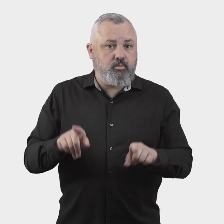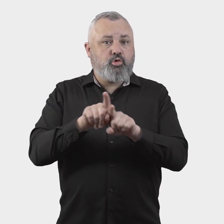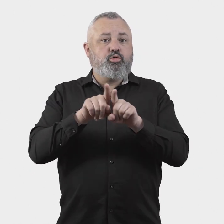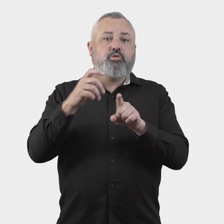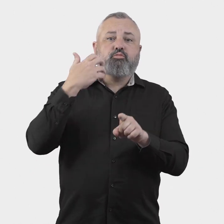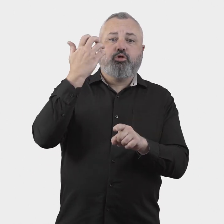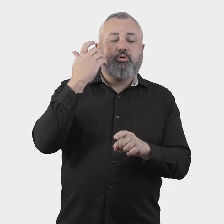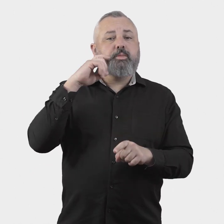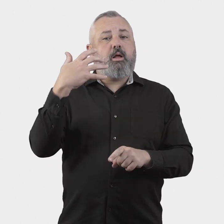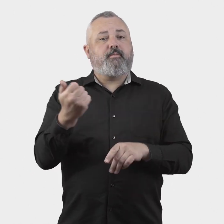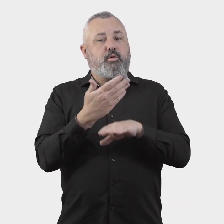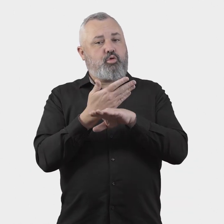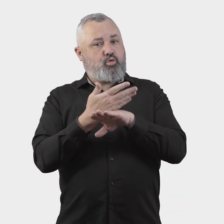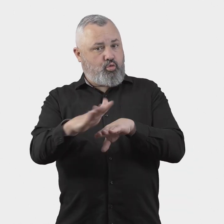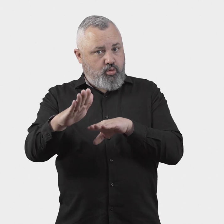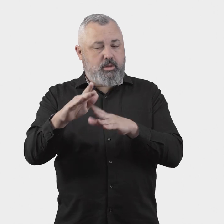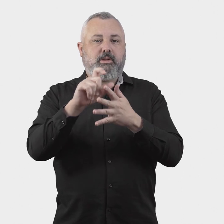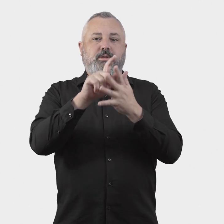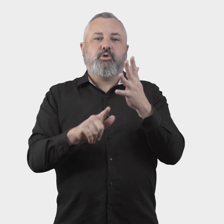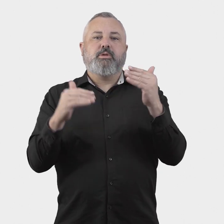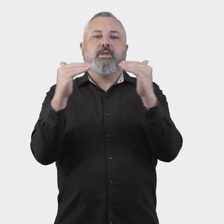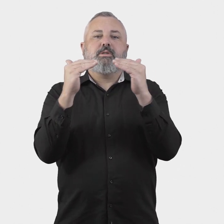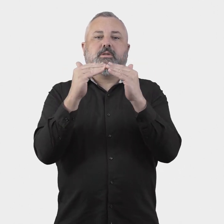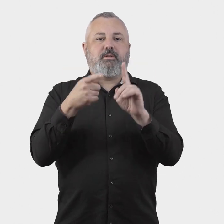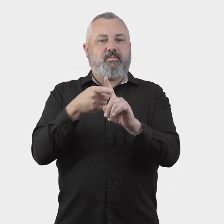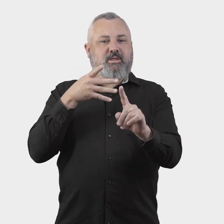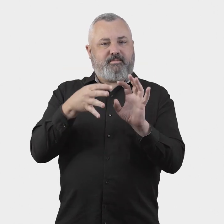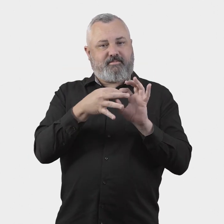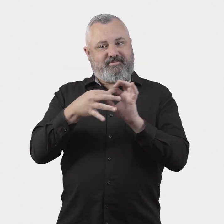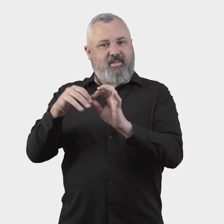It will also facilitate the proposed future role of the ombuds scheme in investigating noncompliance with the